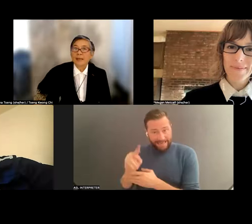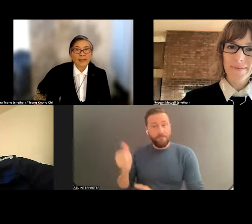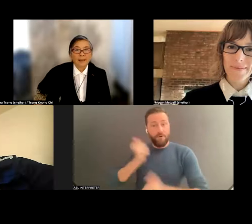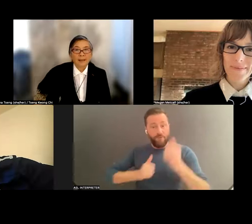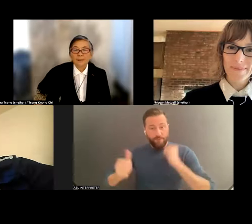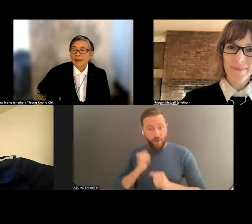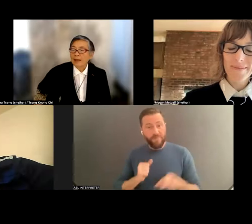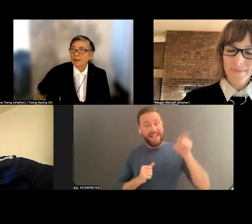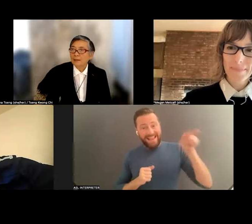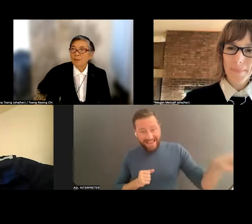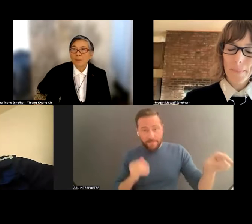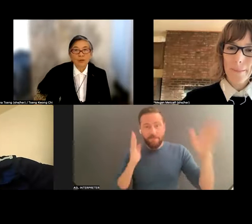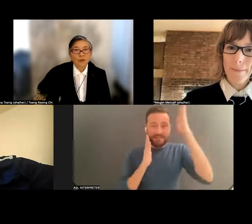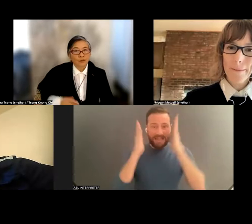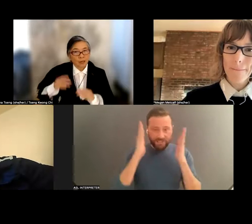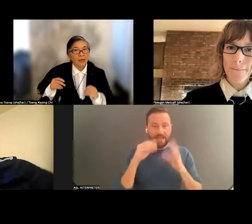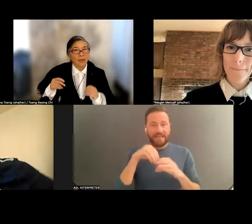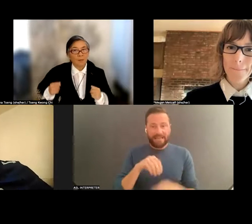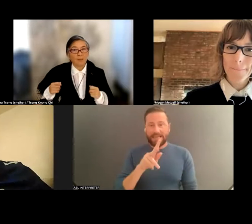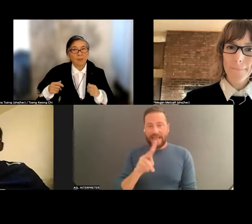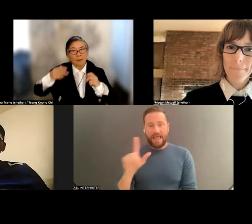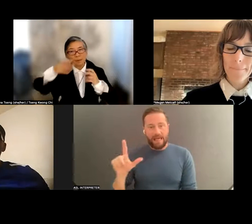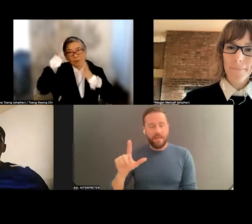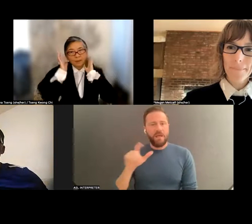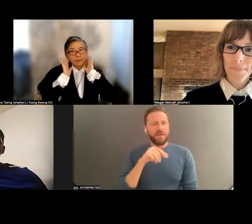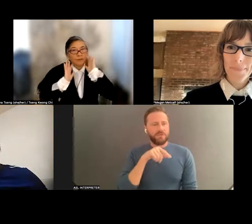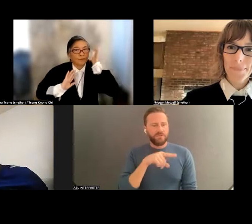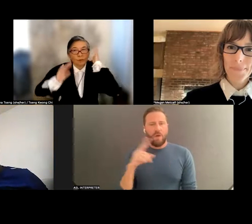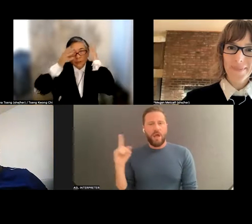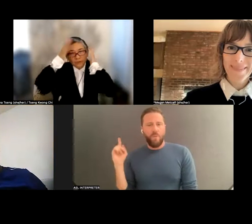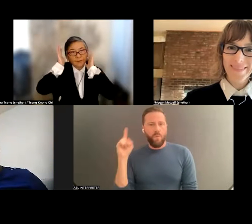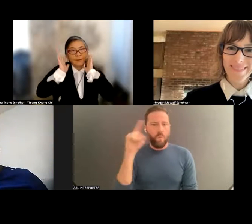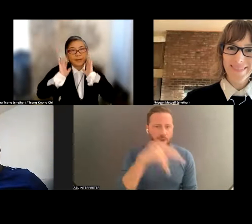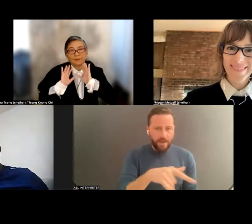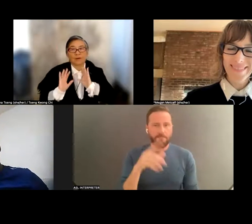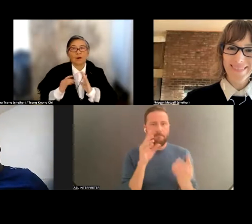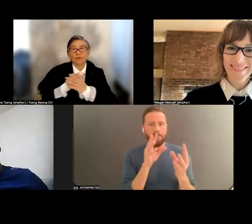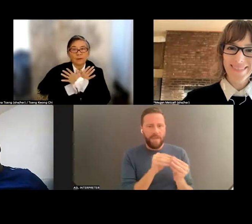. And I met her, and she came and picked me up . She's fully dressed in head scarf and everything